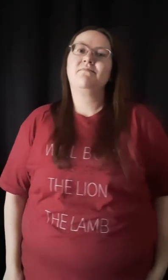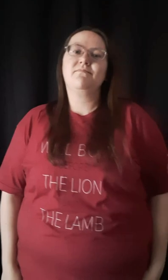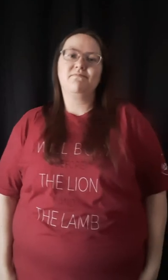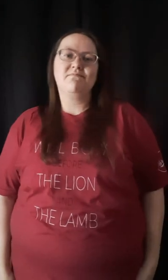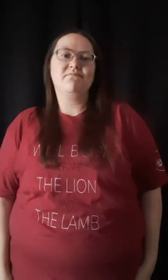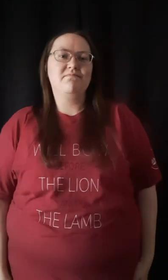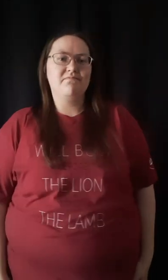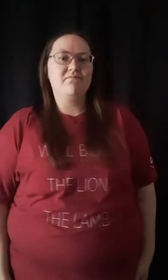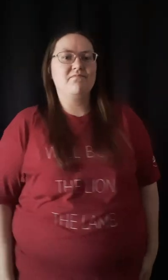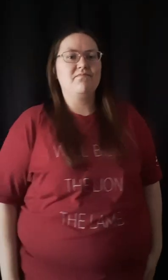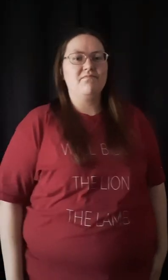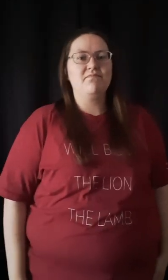[Man] Yeah!